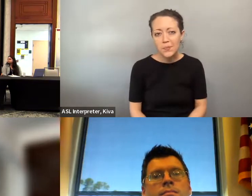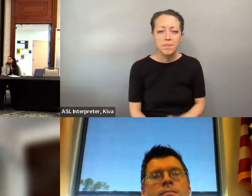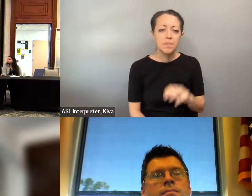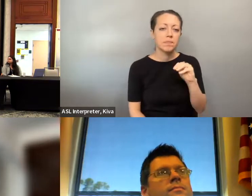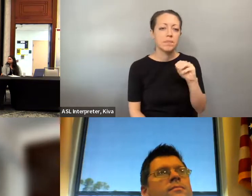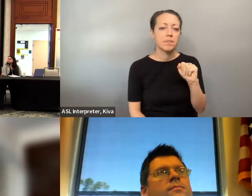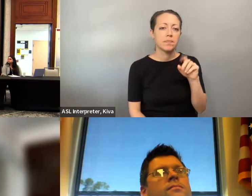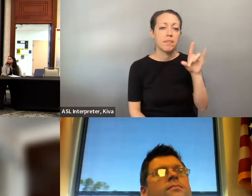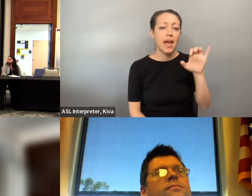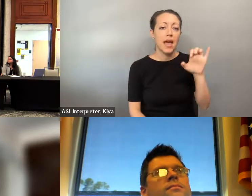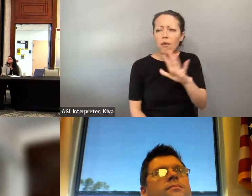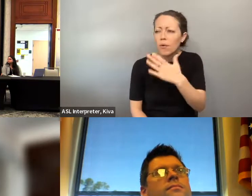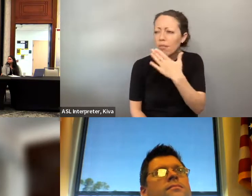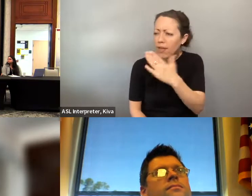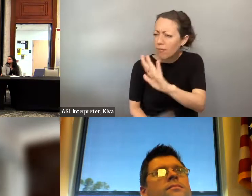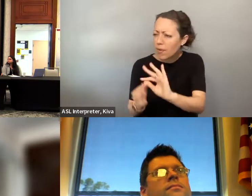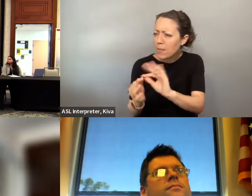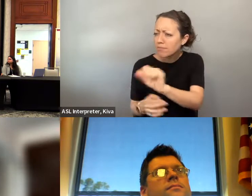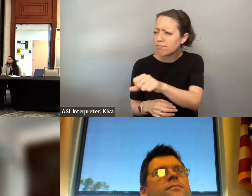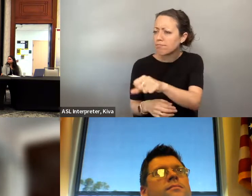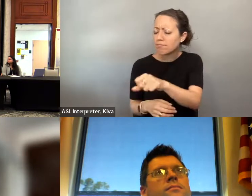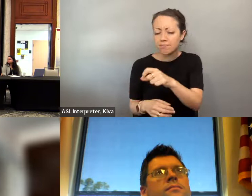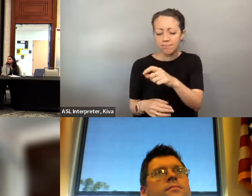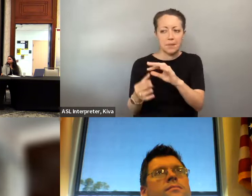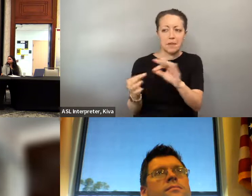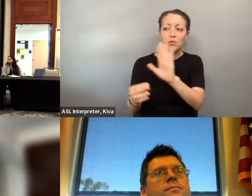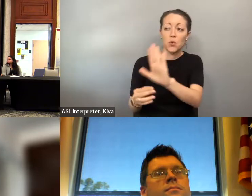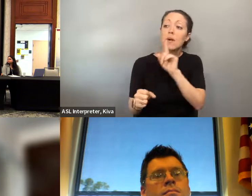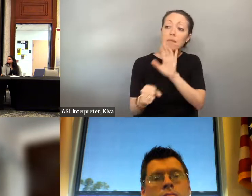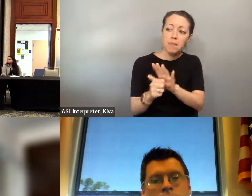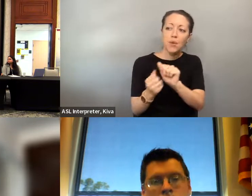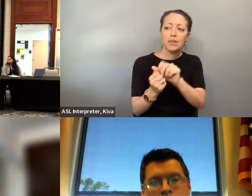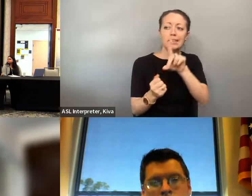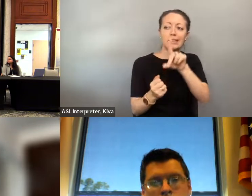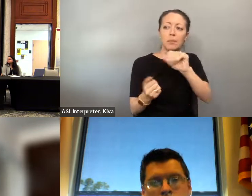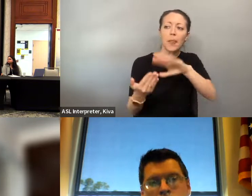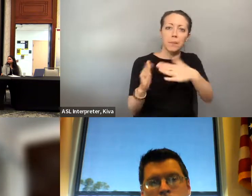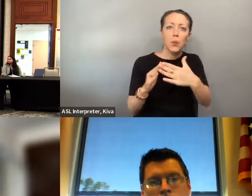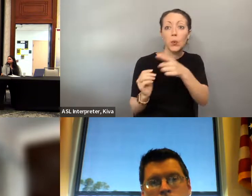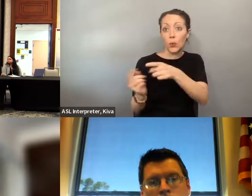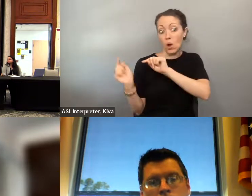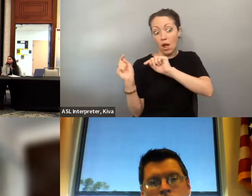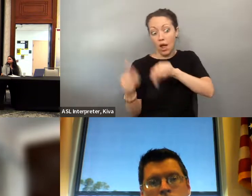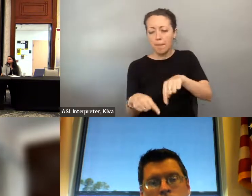can, place our ways in environments where we can work on that. Thank you. » No, thank you and I